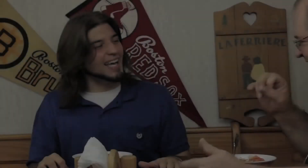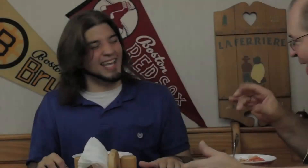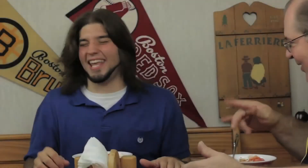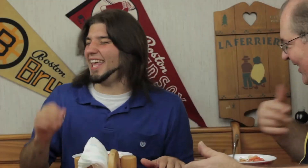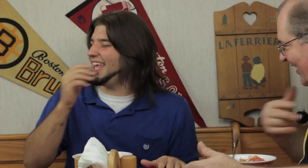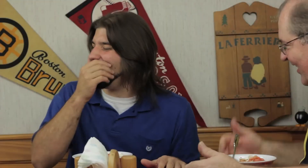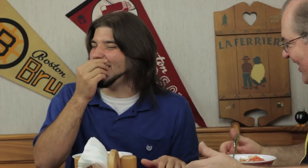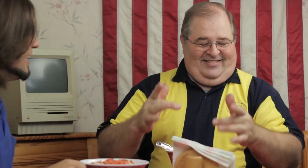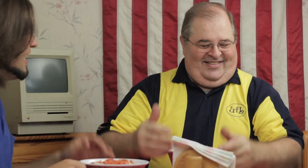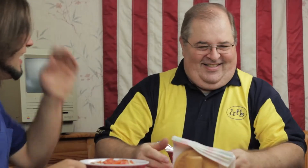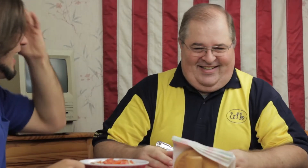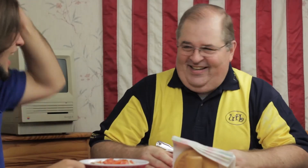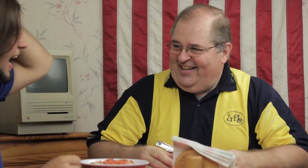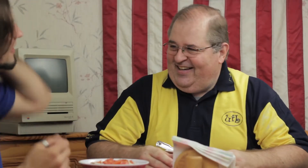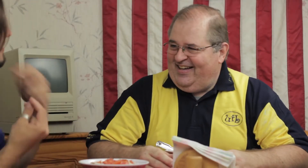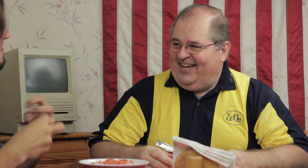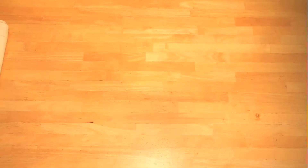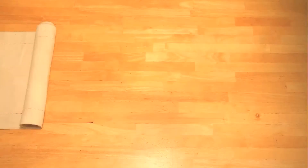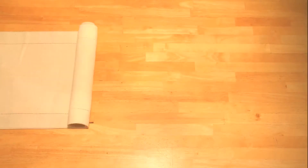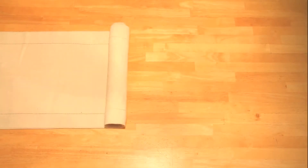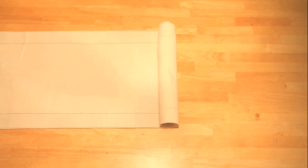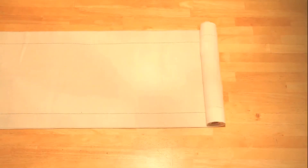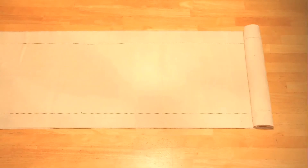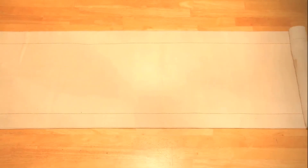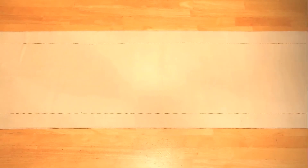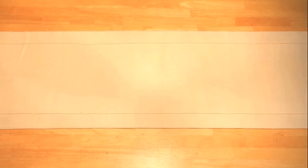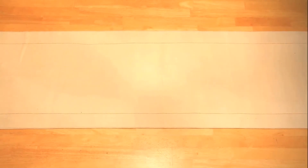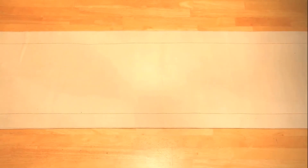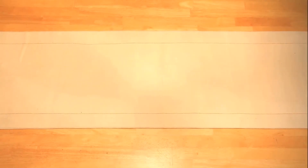Hi, I'm Alex and this is my father. He's deaf and I'm not.